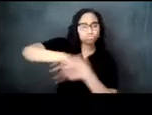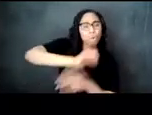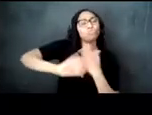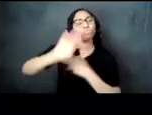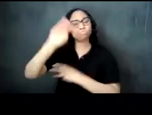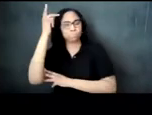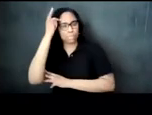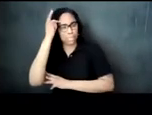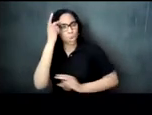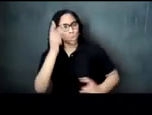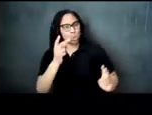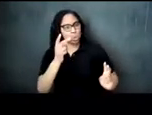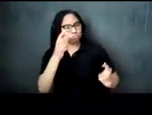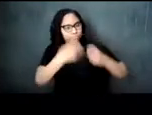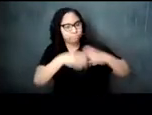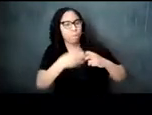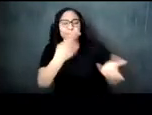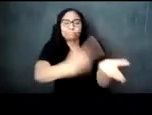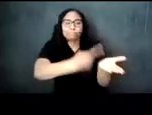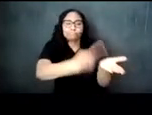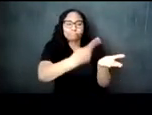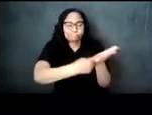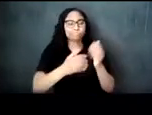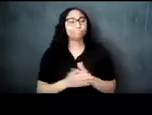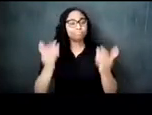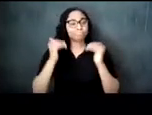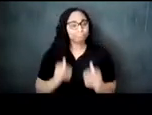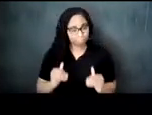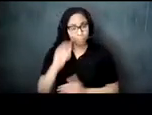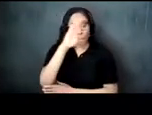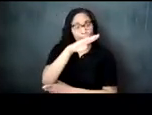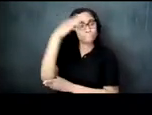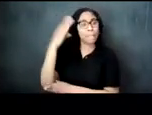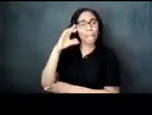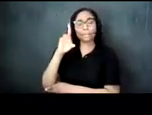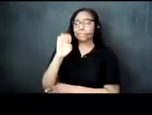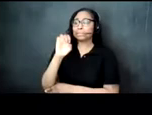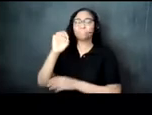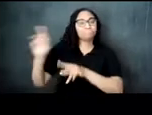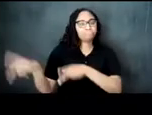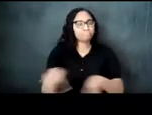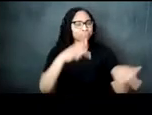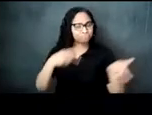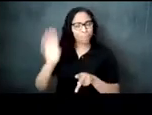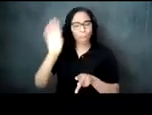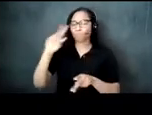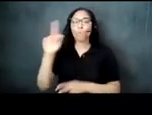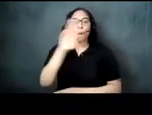black debutantes balls and cotillions was for black girls who made their debut to society